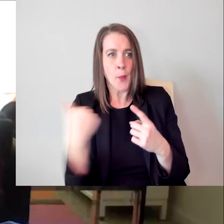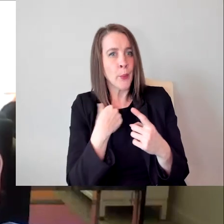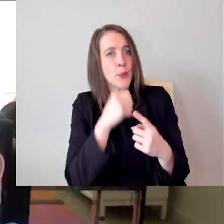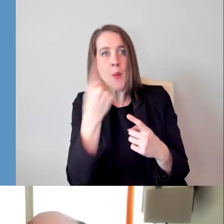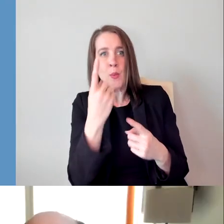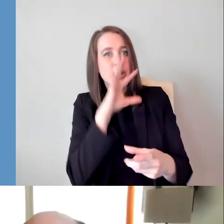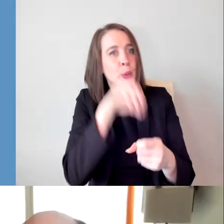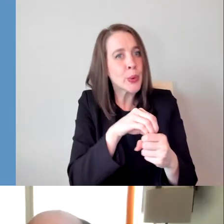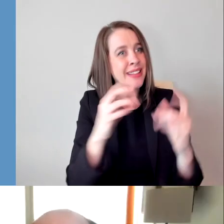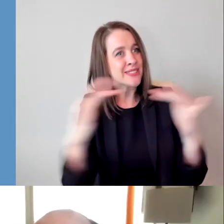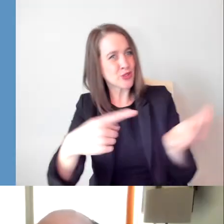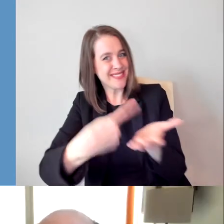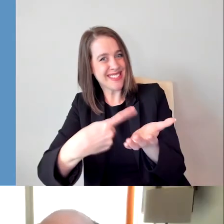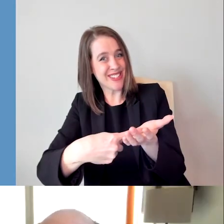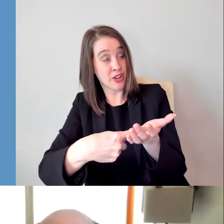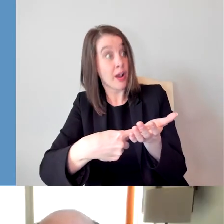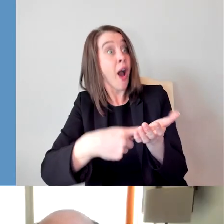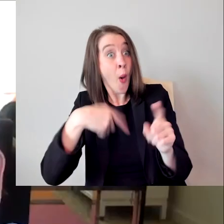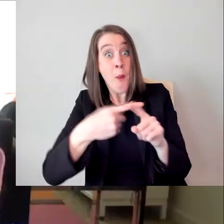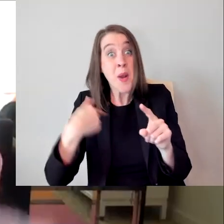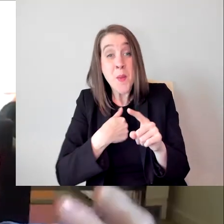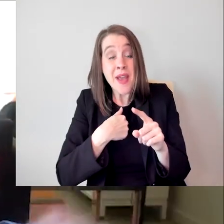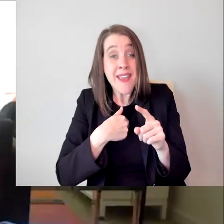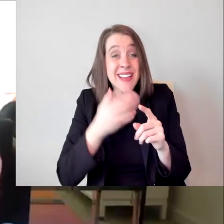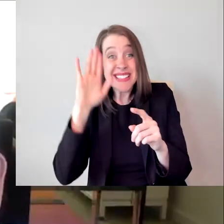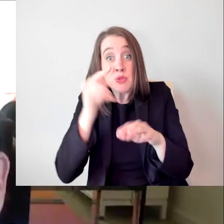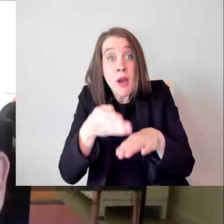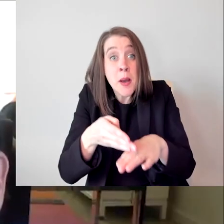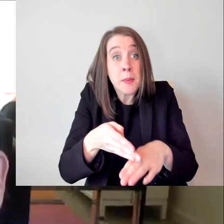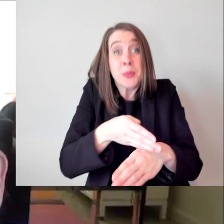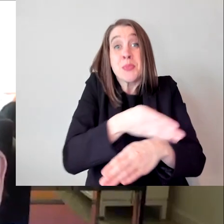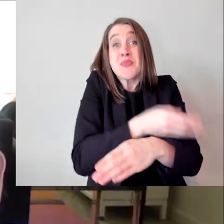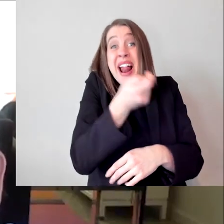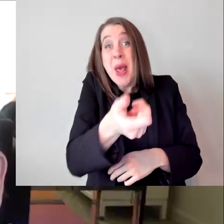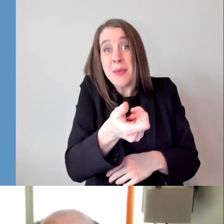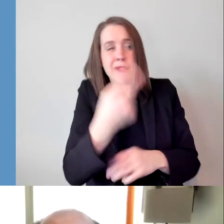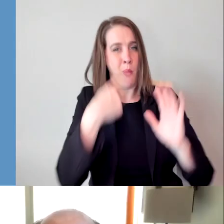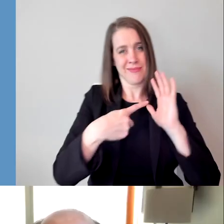And then when we do make a little headway, for example, what the Academy put out recently